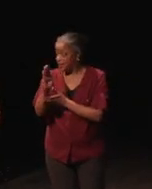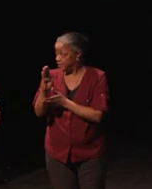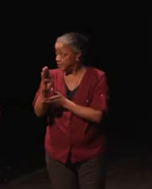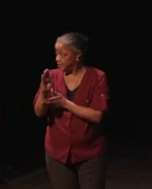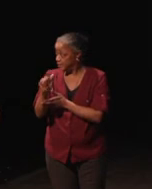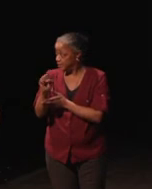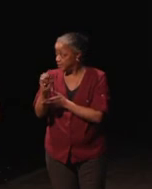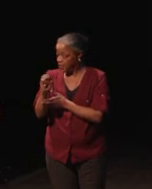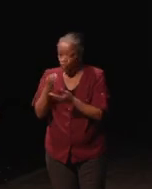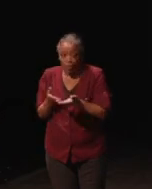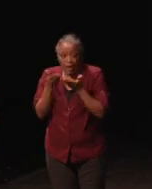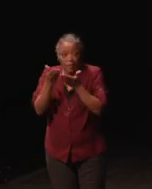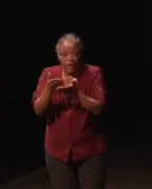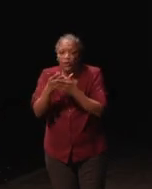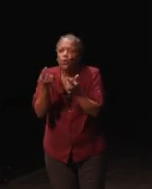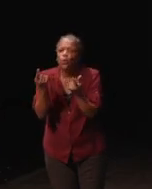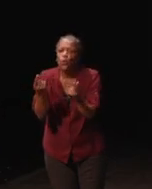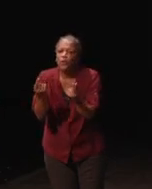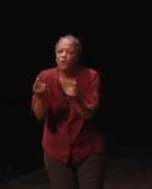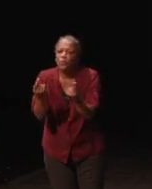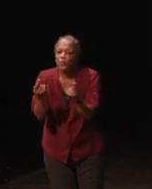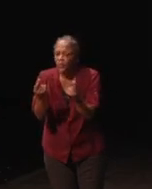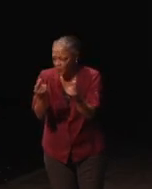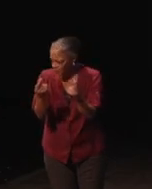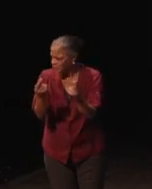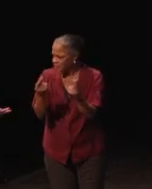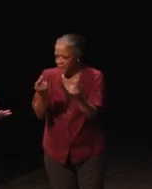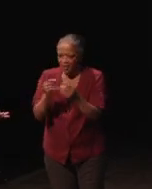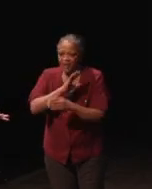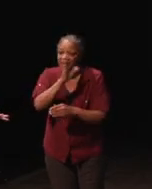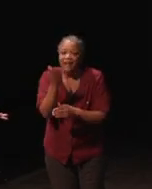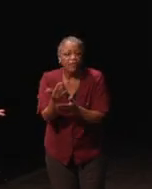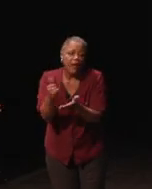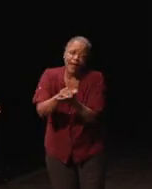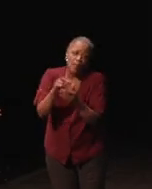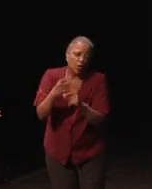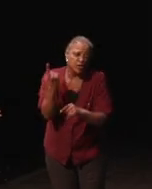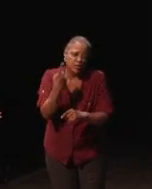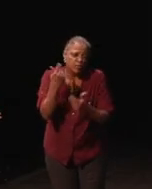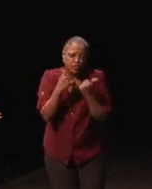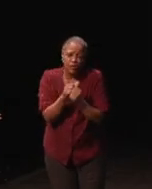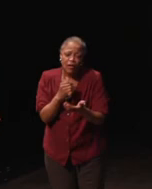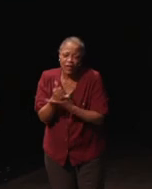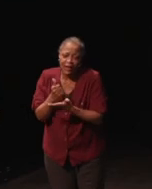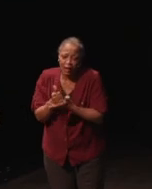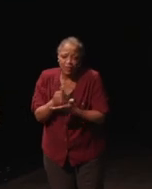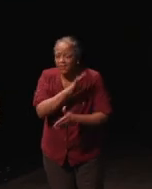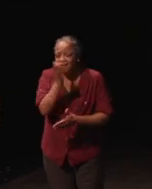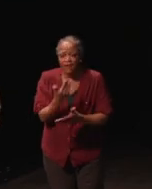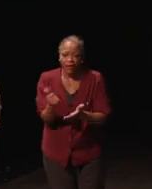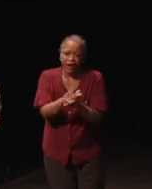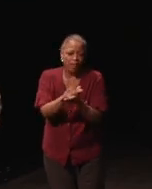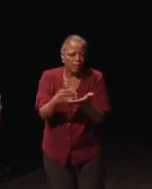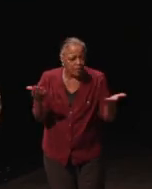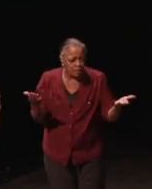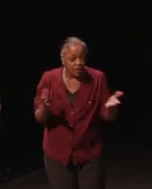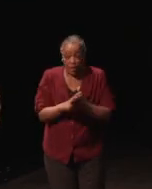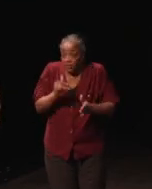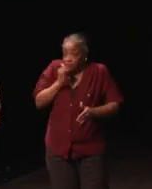to advisers what to do and basically never hang up on somebody who's really trying to get help. It was an accident they didn't mean to do